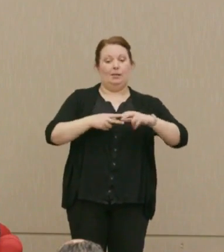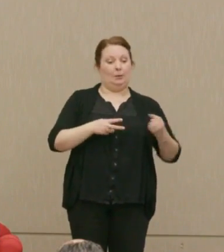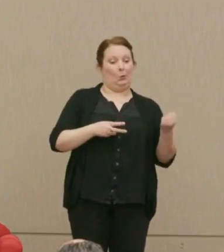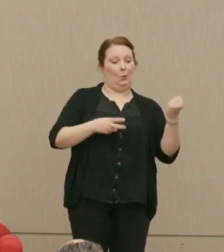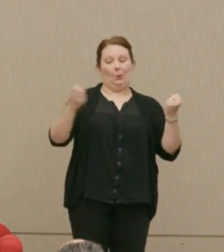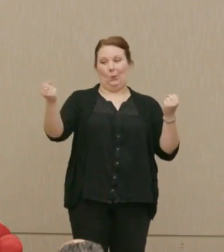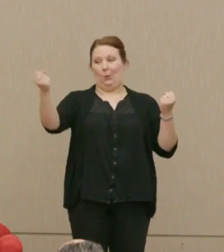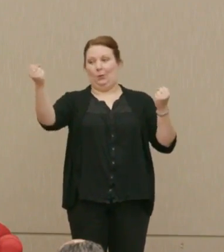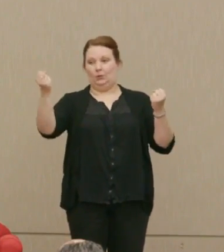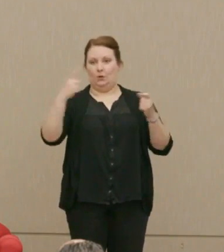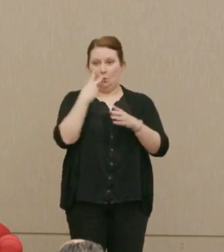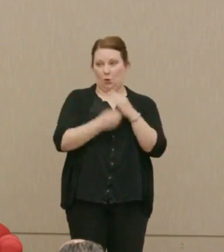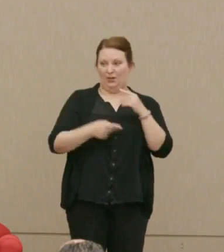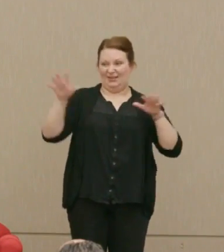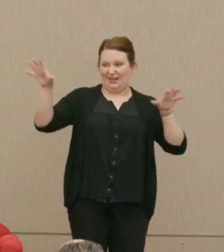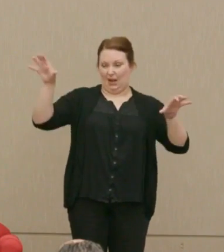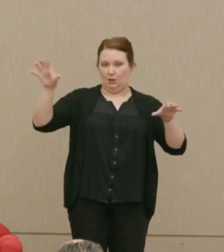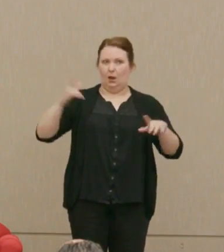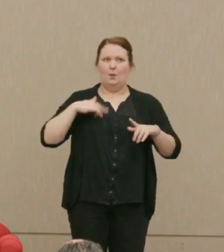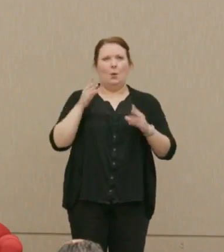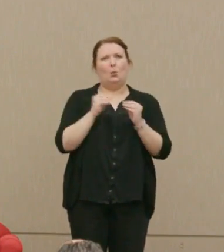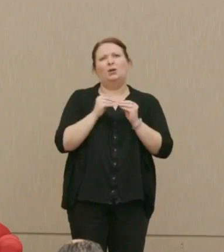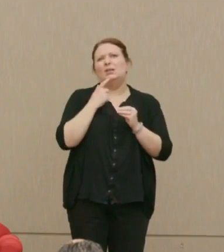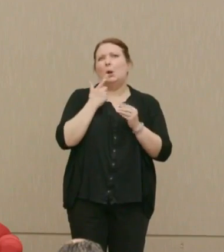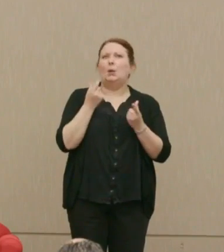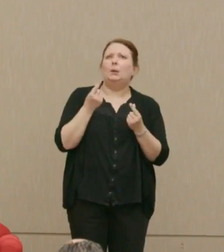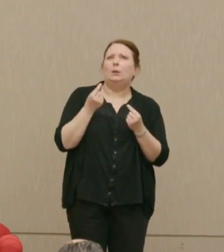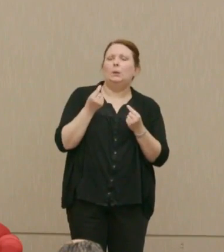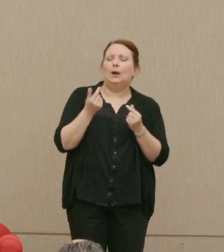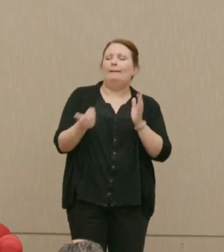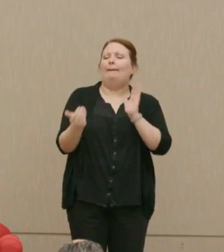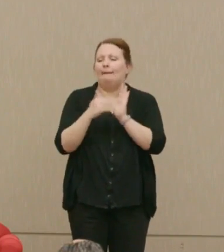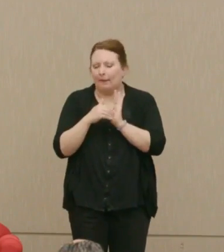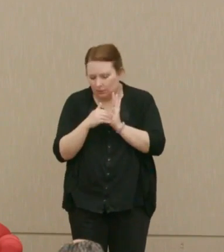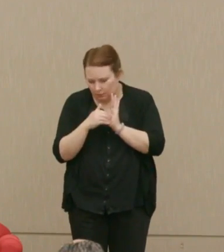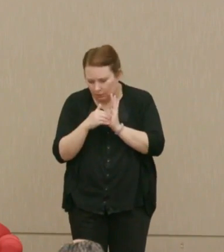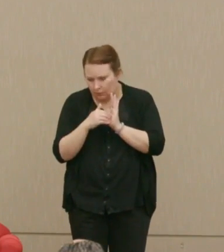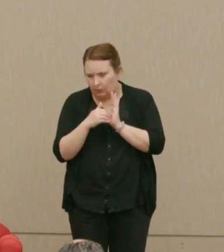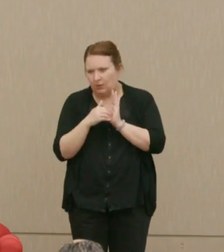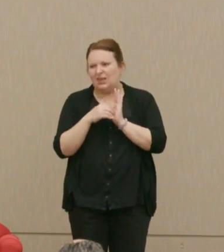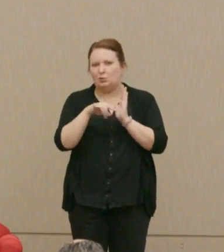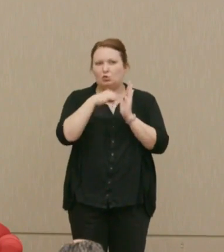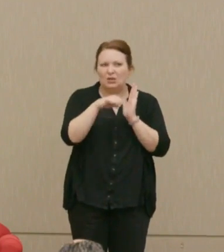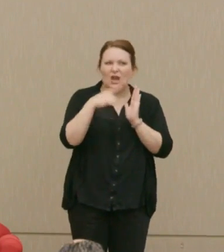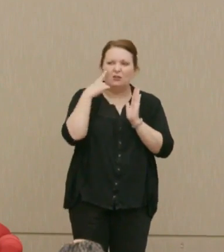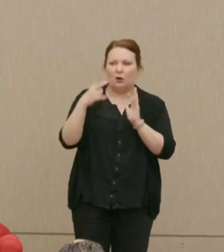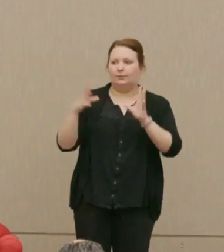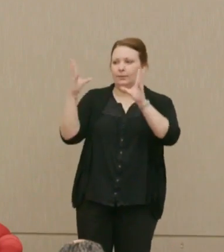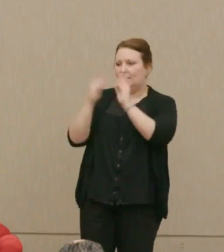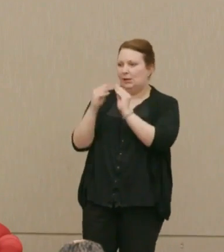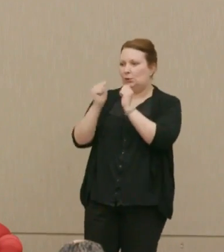But I'm much more, when you say what can we do, again, he was criticized for a summit with Kim Jong-un.